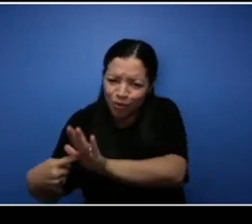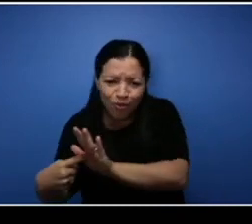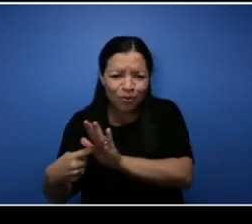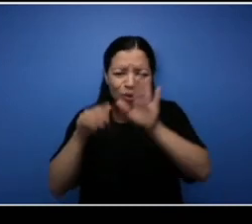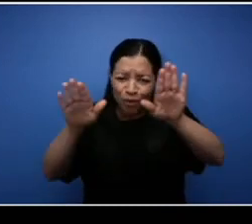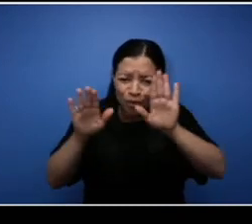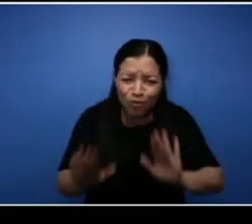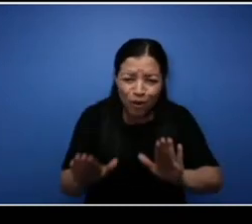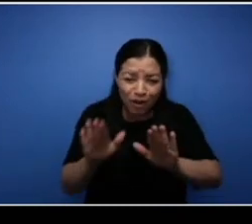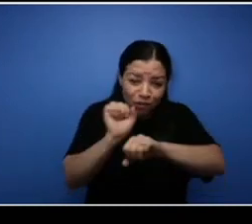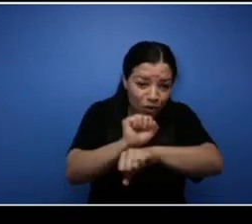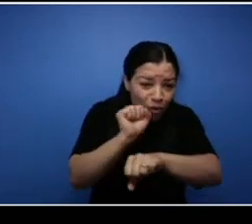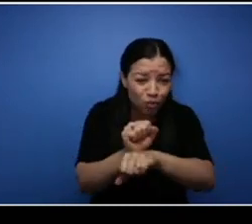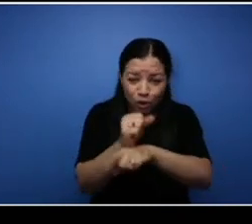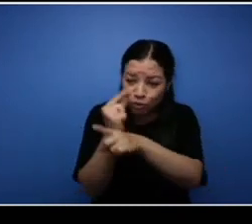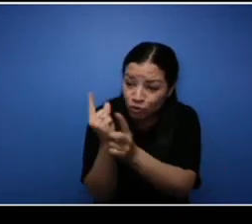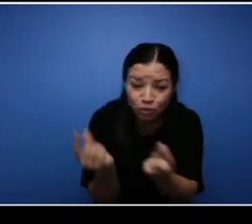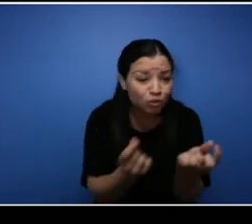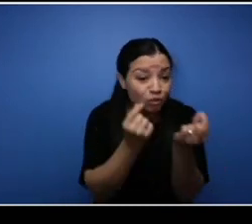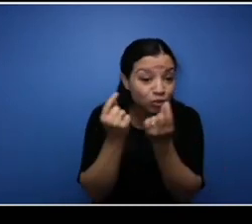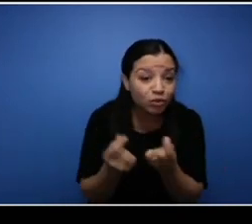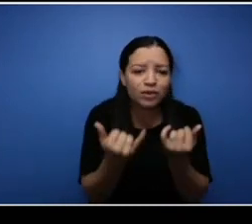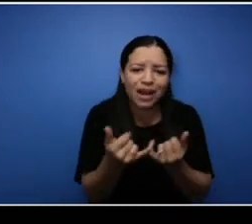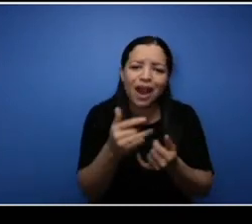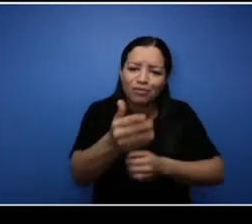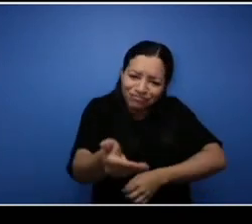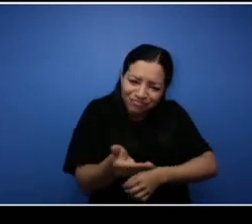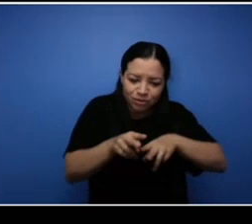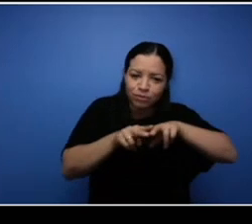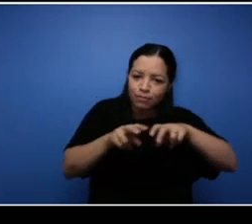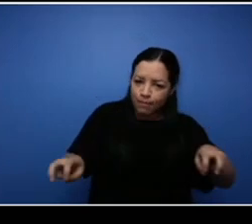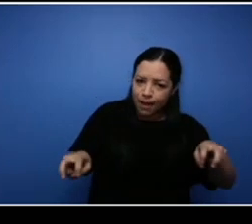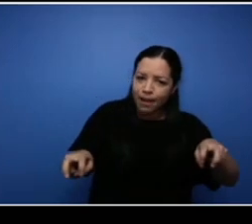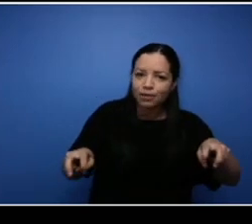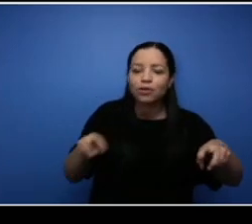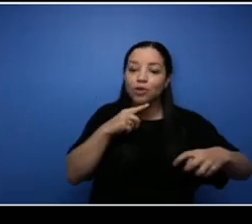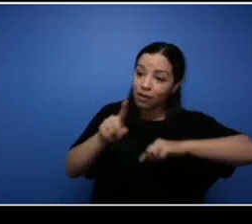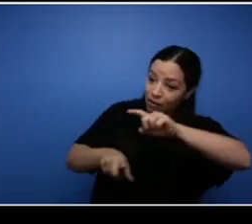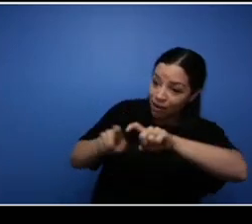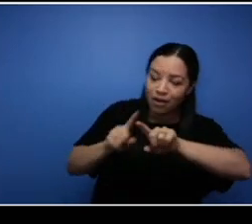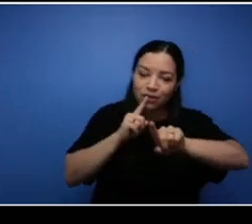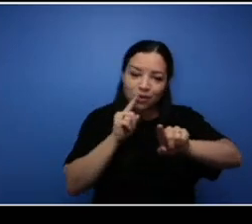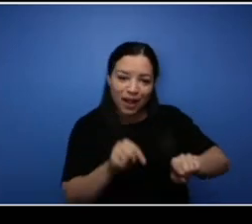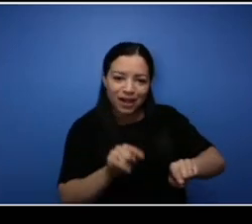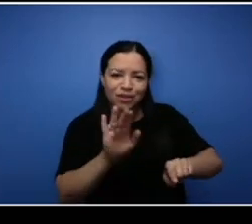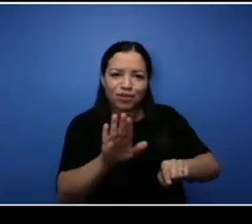and provide insight on taking the necessary steps to turn their passion into a business.